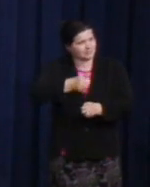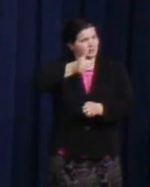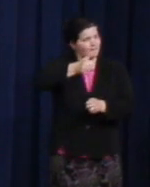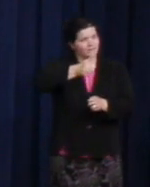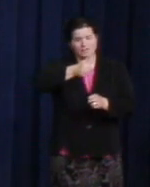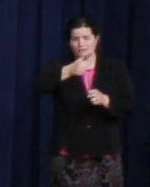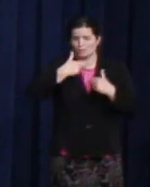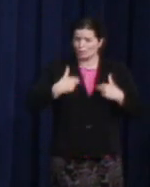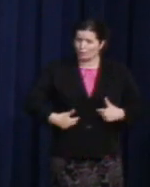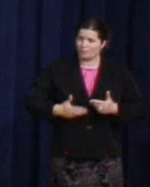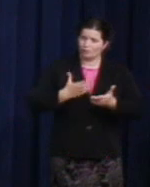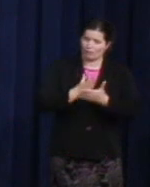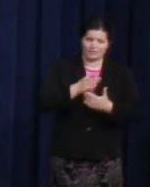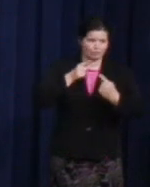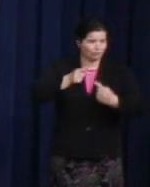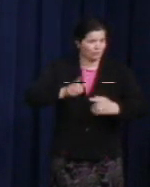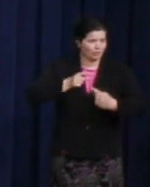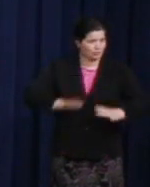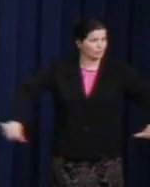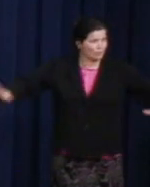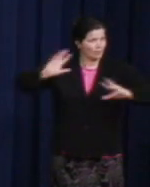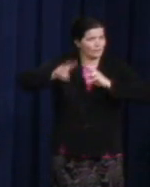heart, being in your blood, that you want people to be free.